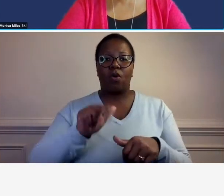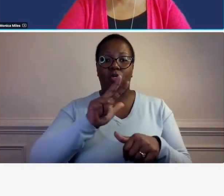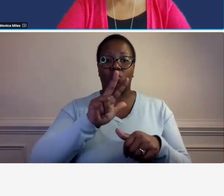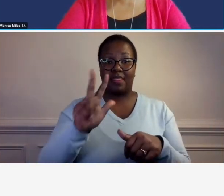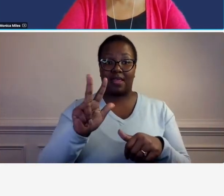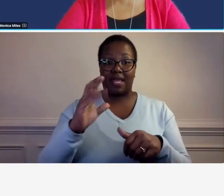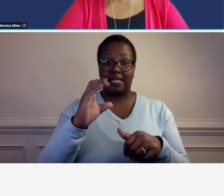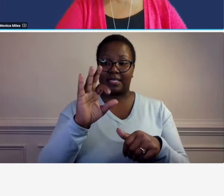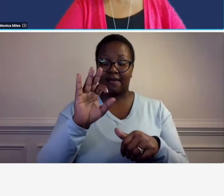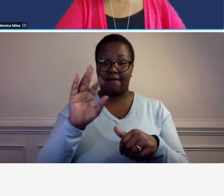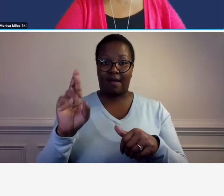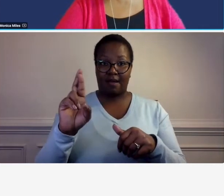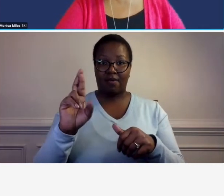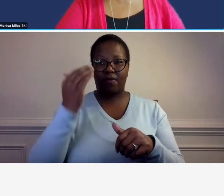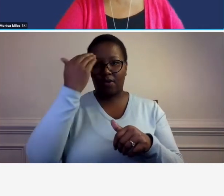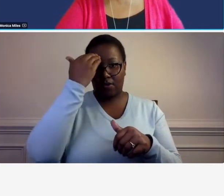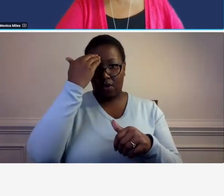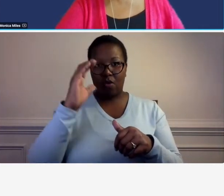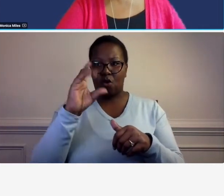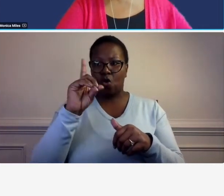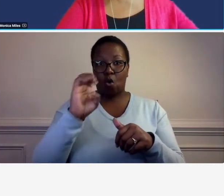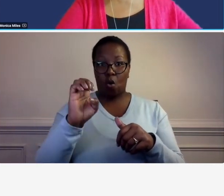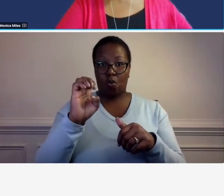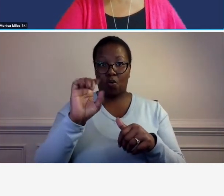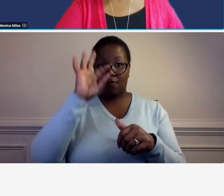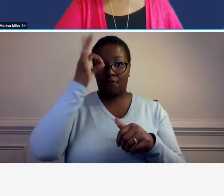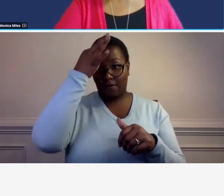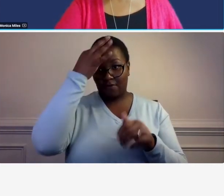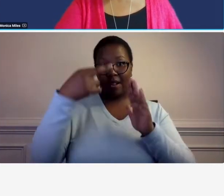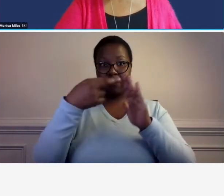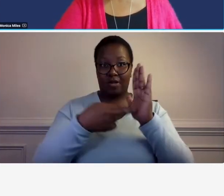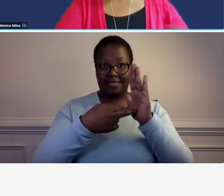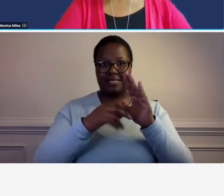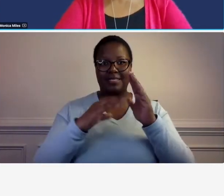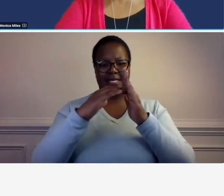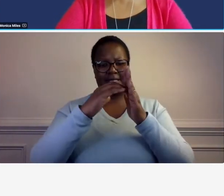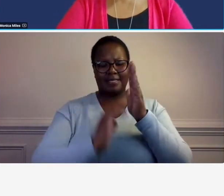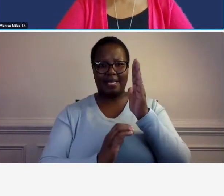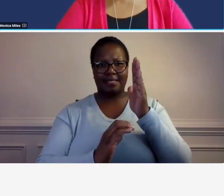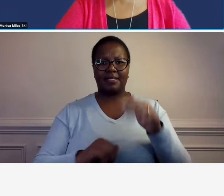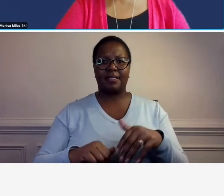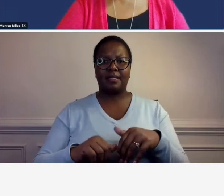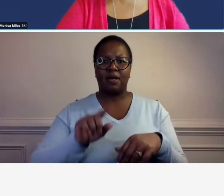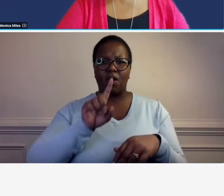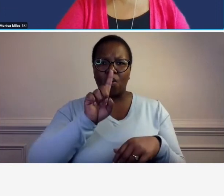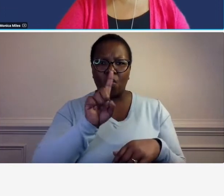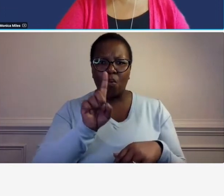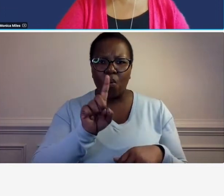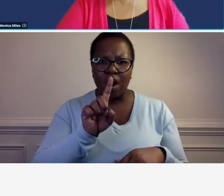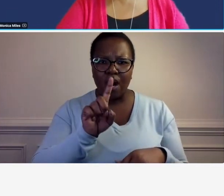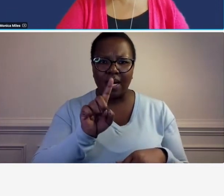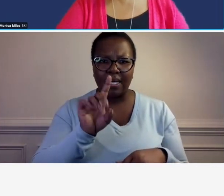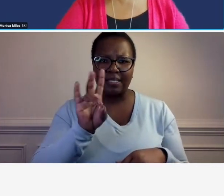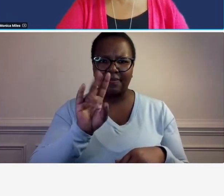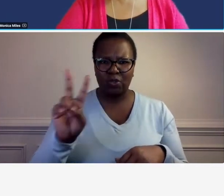regulations um section 172 so this regulation addresses your responsibility to maintain an